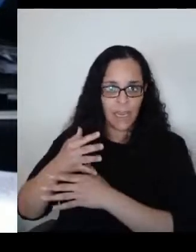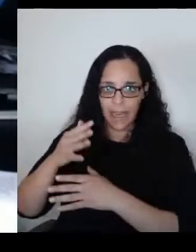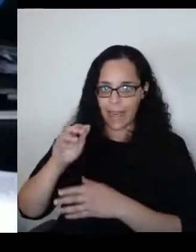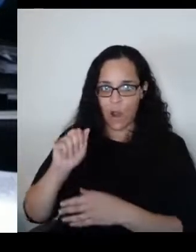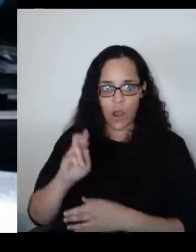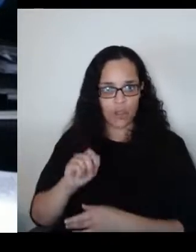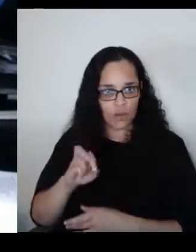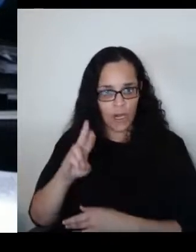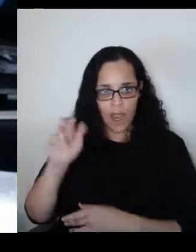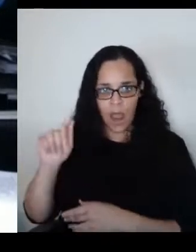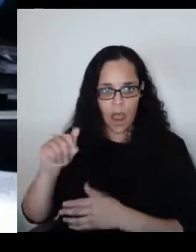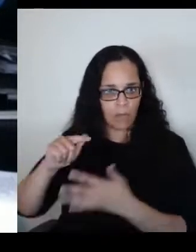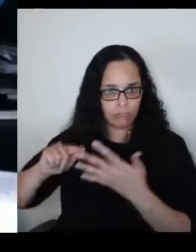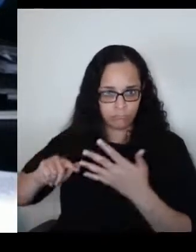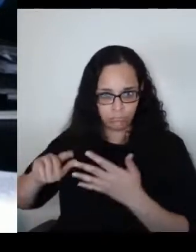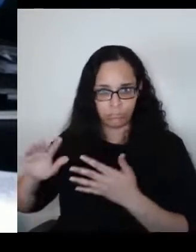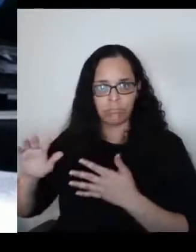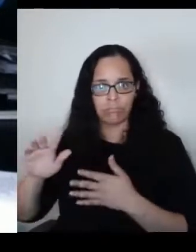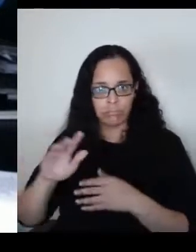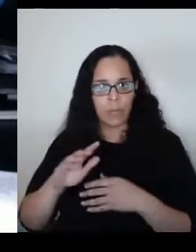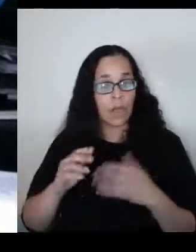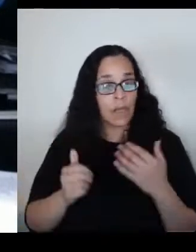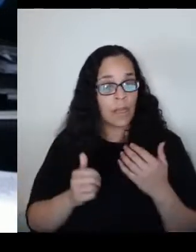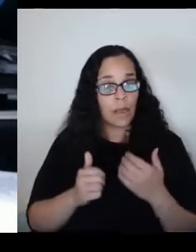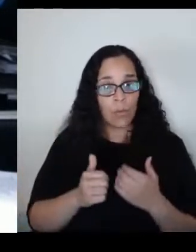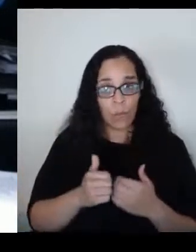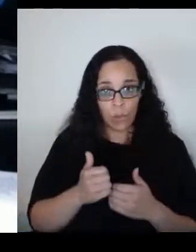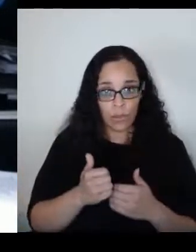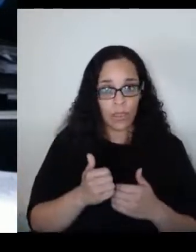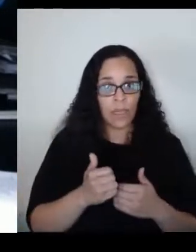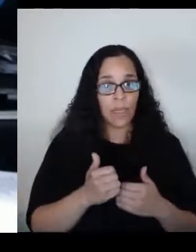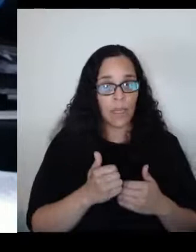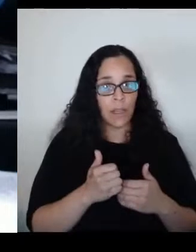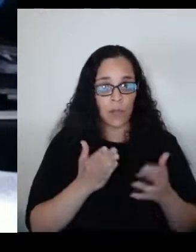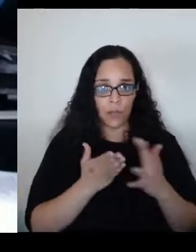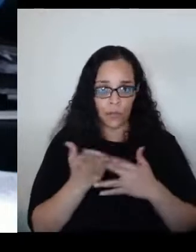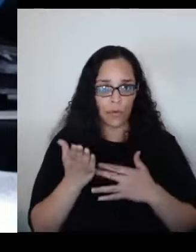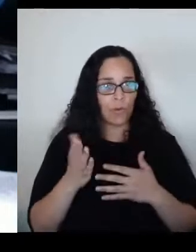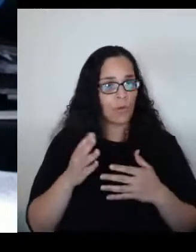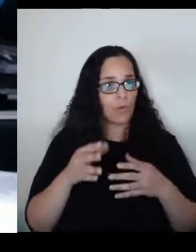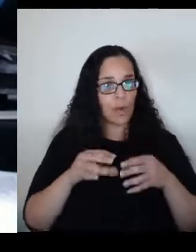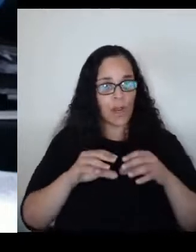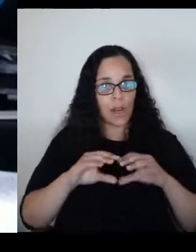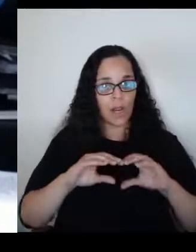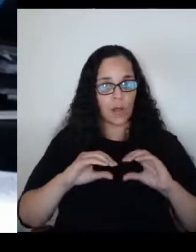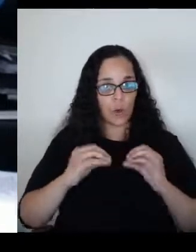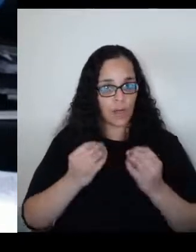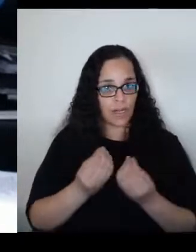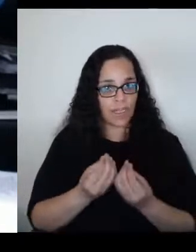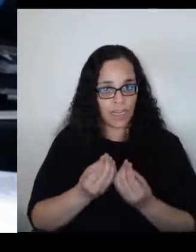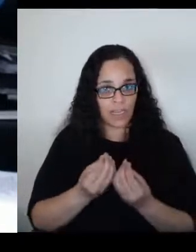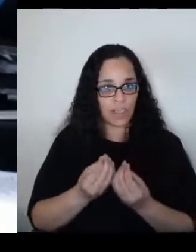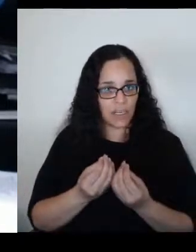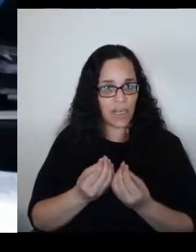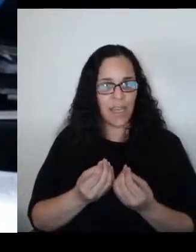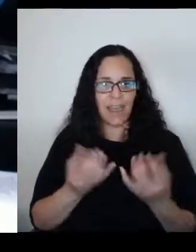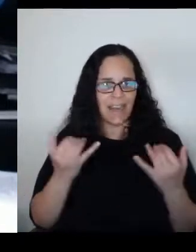And through an organization which is now known as the Kindertransport.